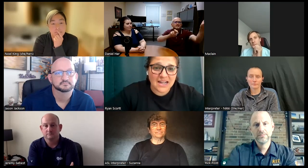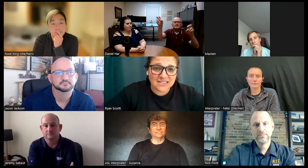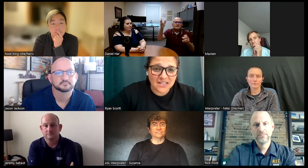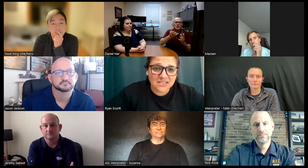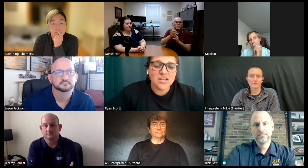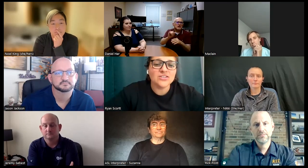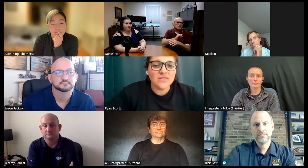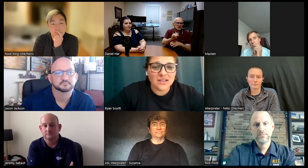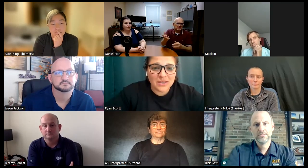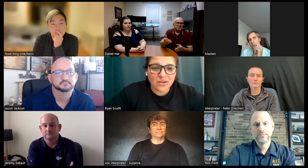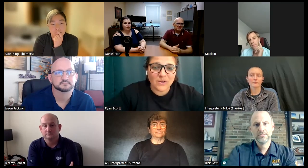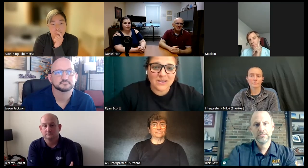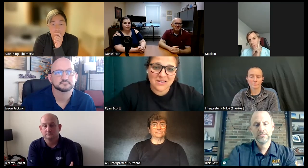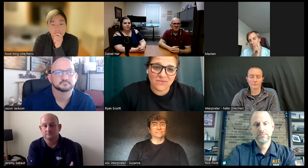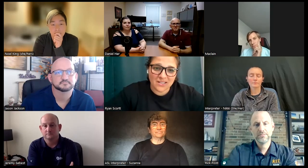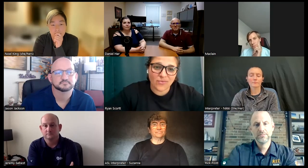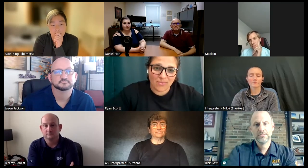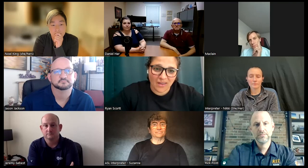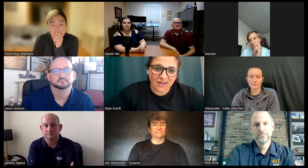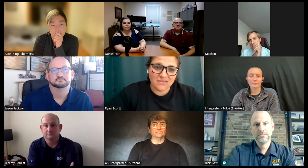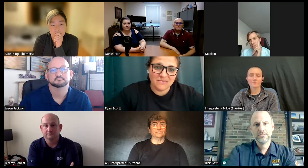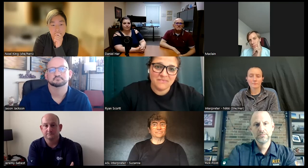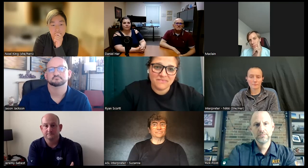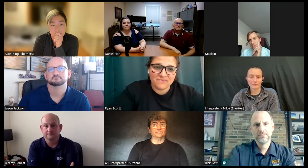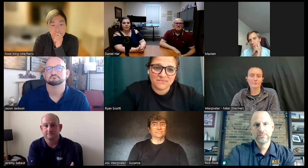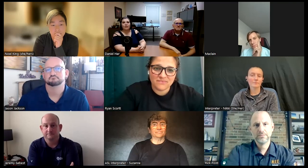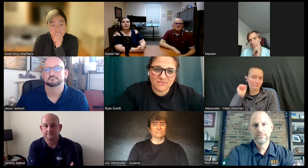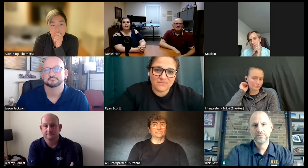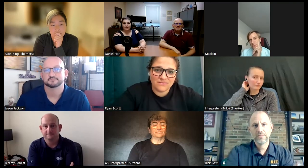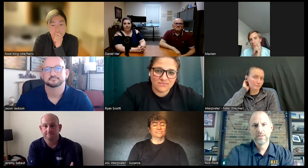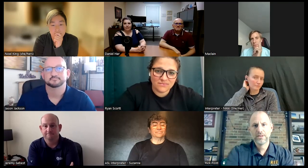access so then we can really advance from there